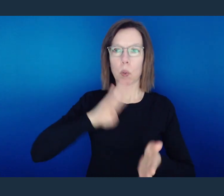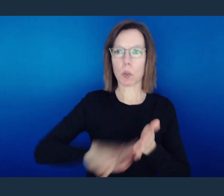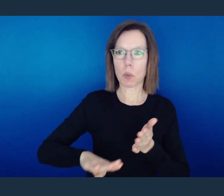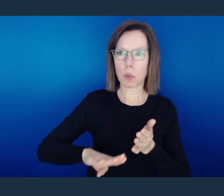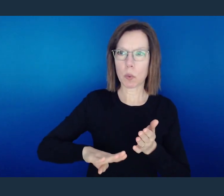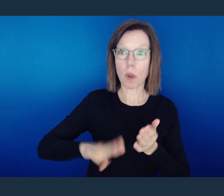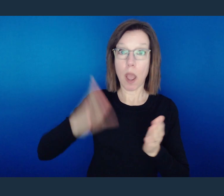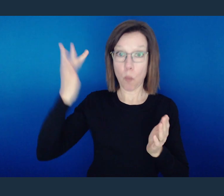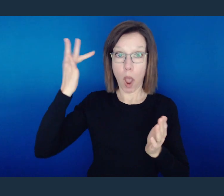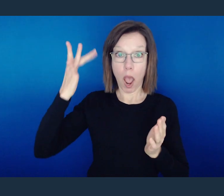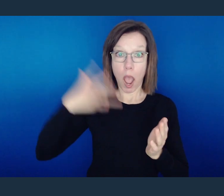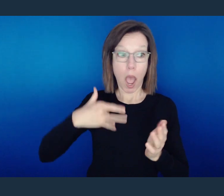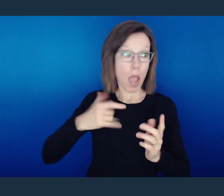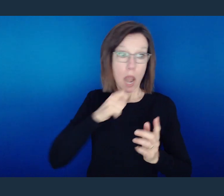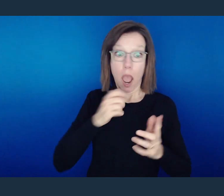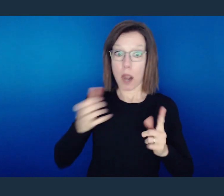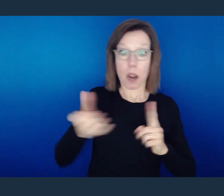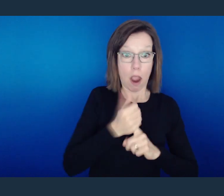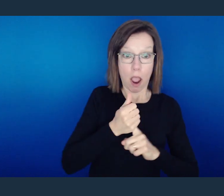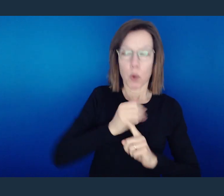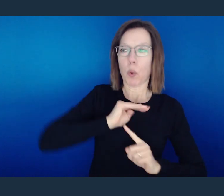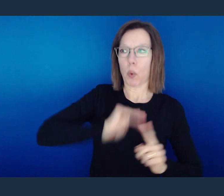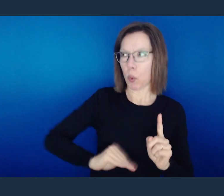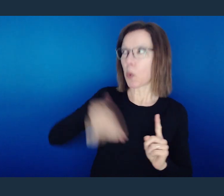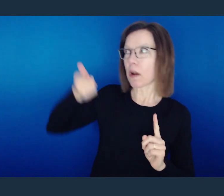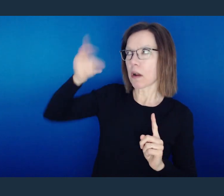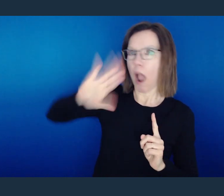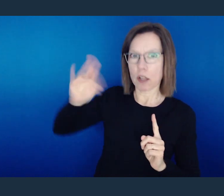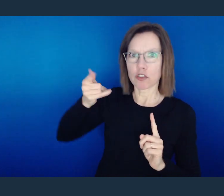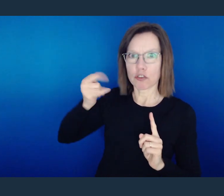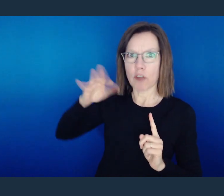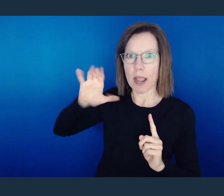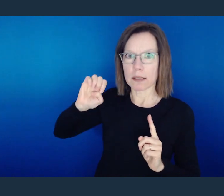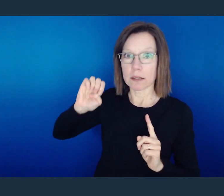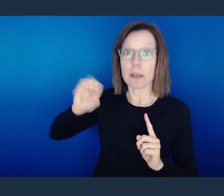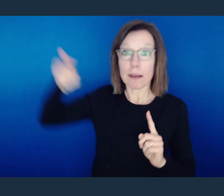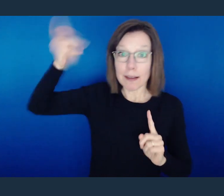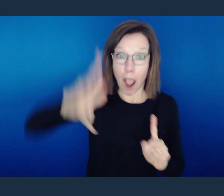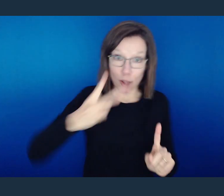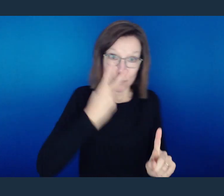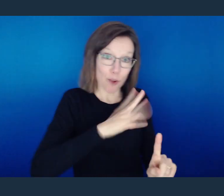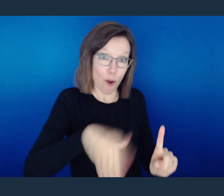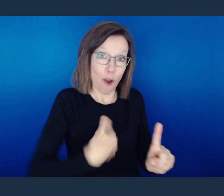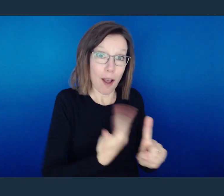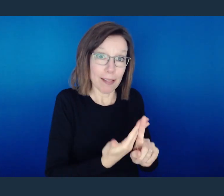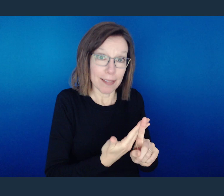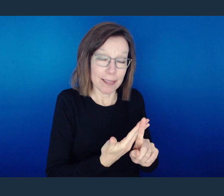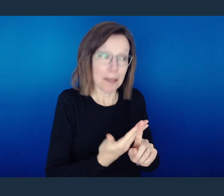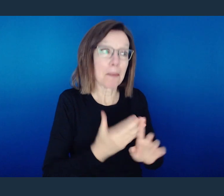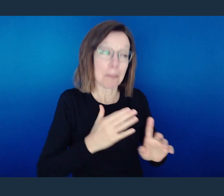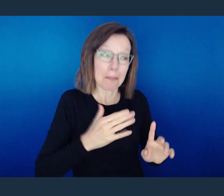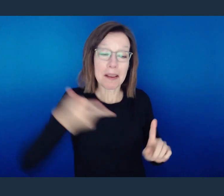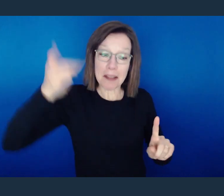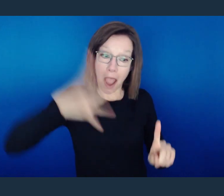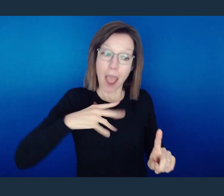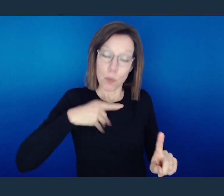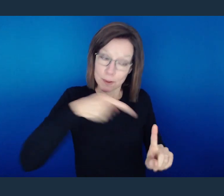But the reality is is that God's grace is why you didn't get caught by man the first time. It's not that God missed it. It's not that God didn't see it.